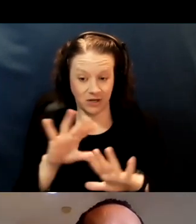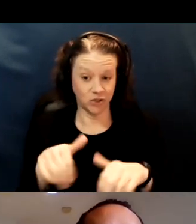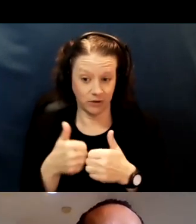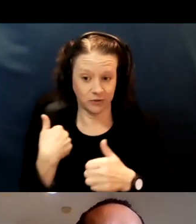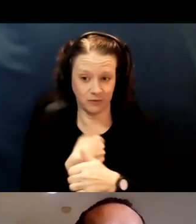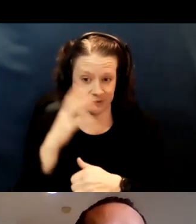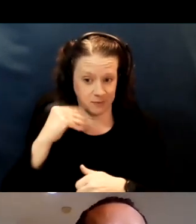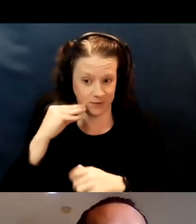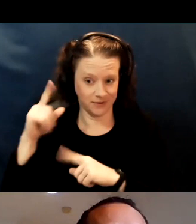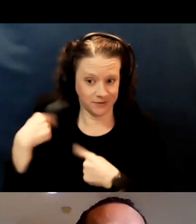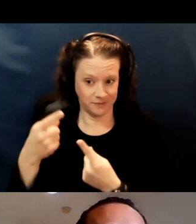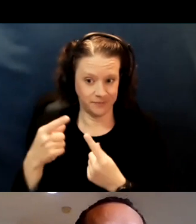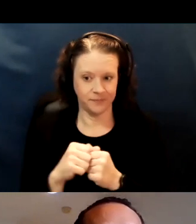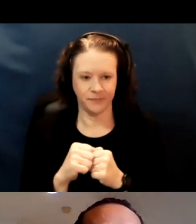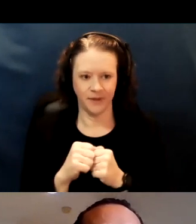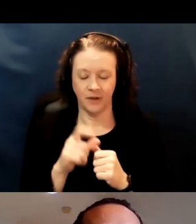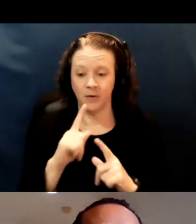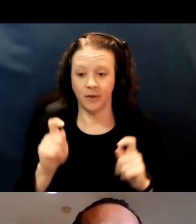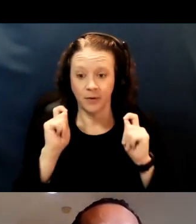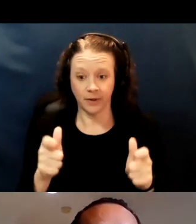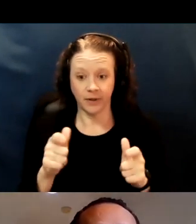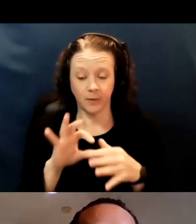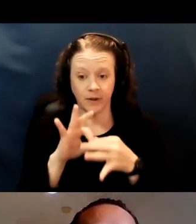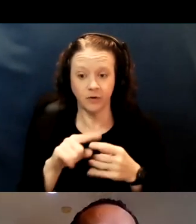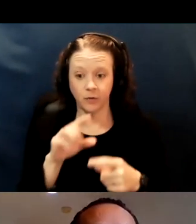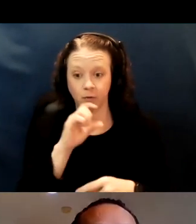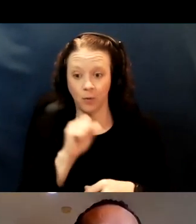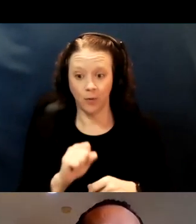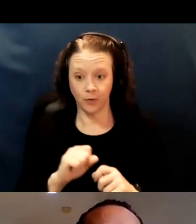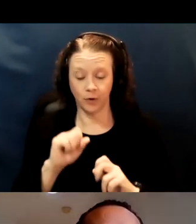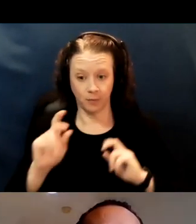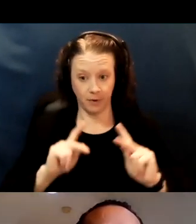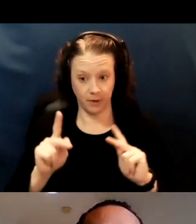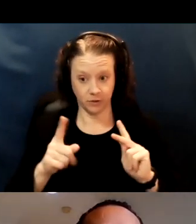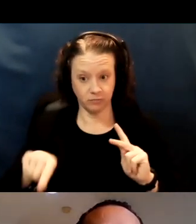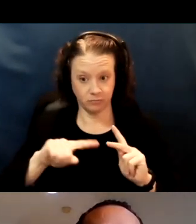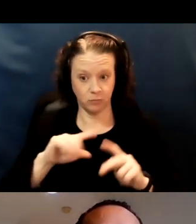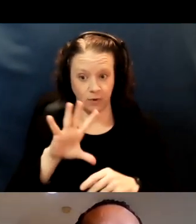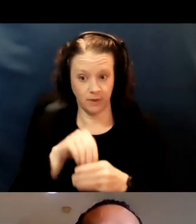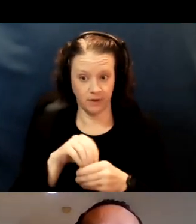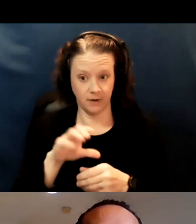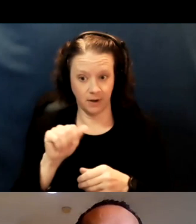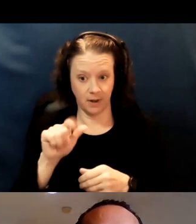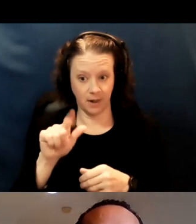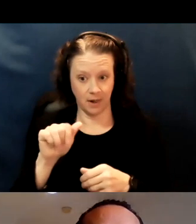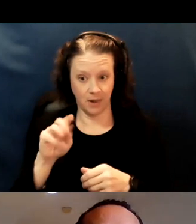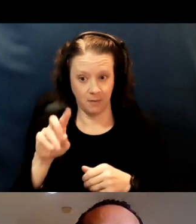in terms of our older population in the county, there are nearly a quarter of a million people